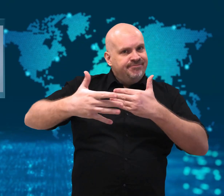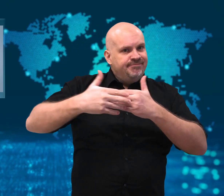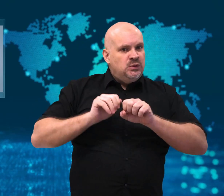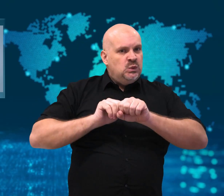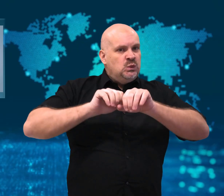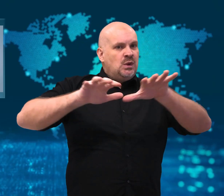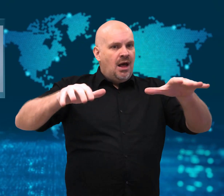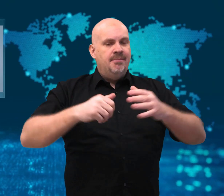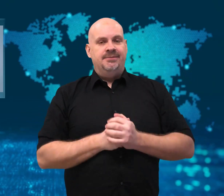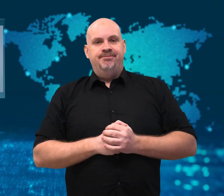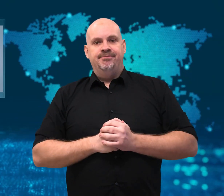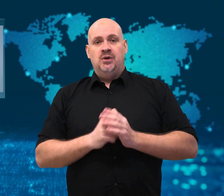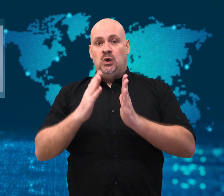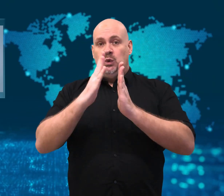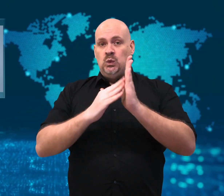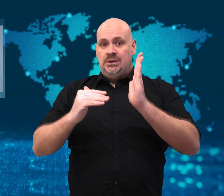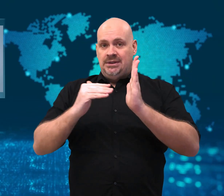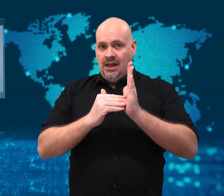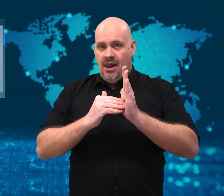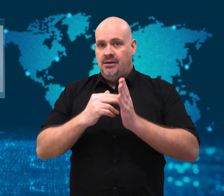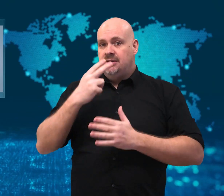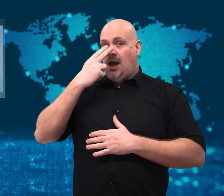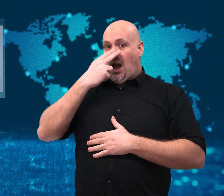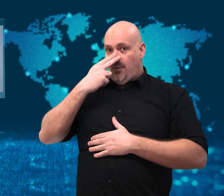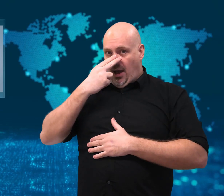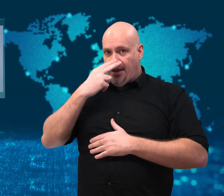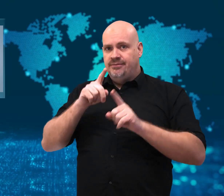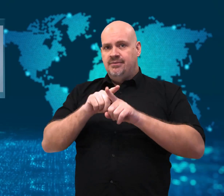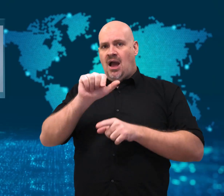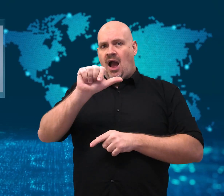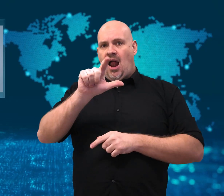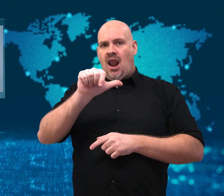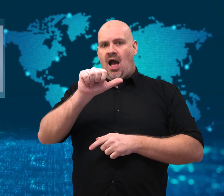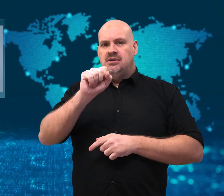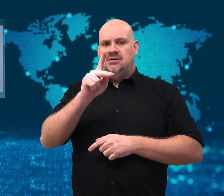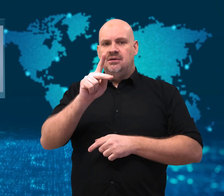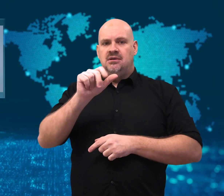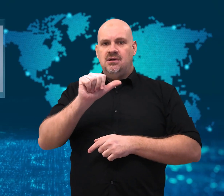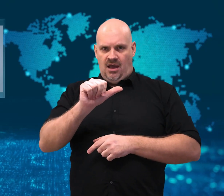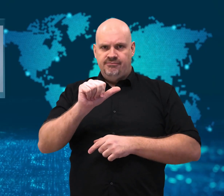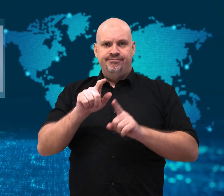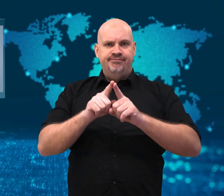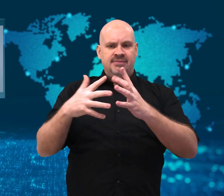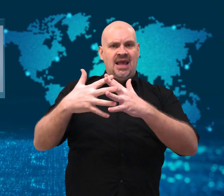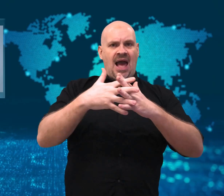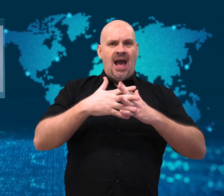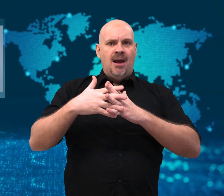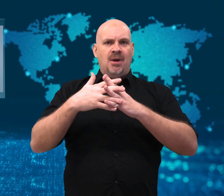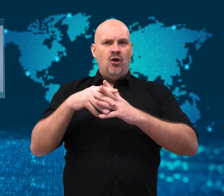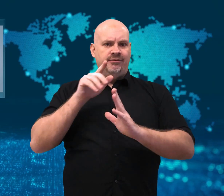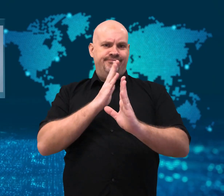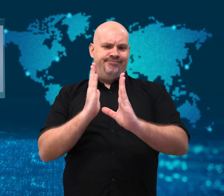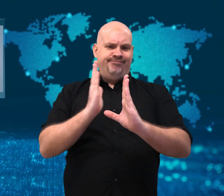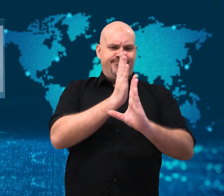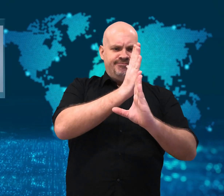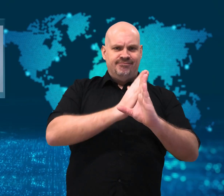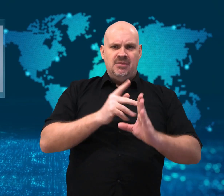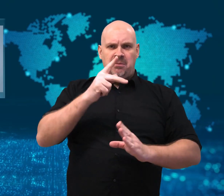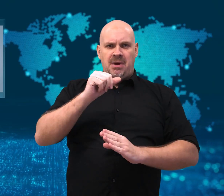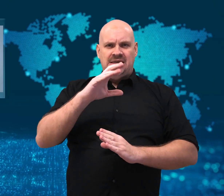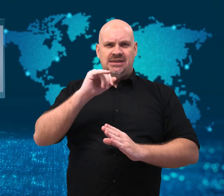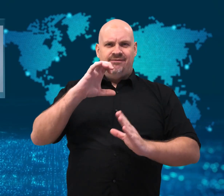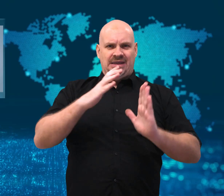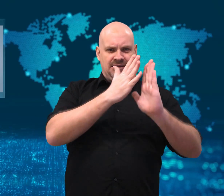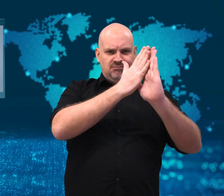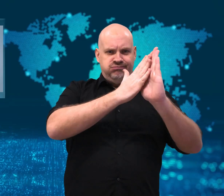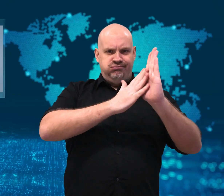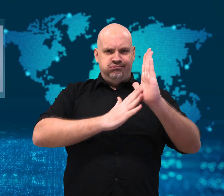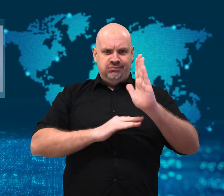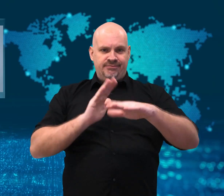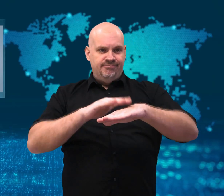and along the US Pacific coast were told to move away from the coastline.